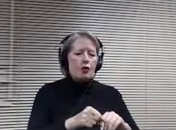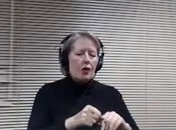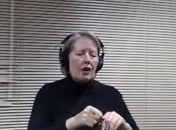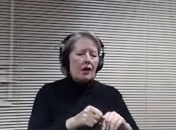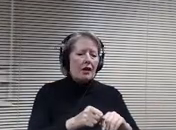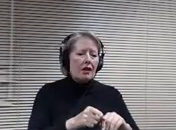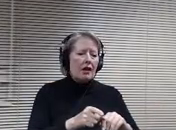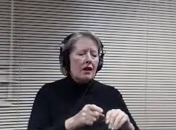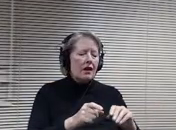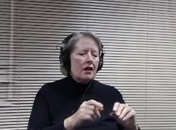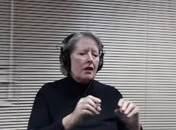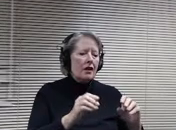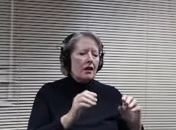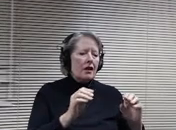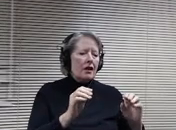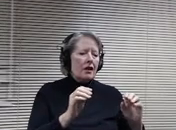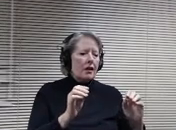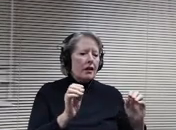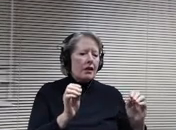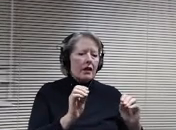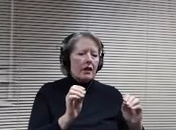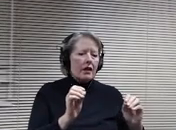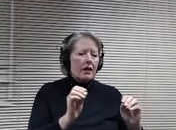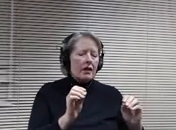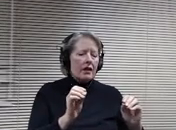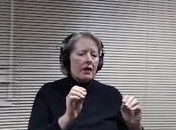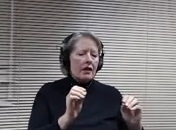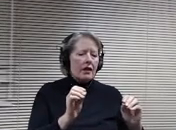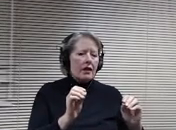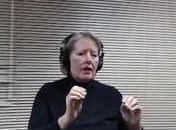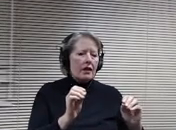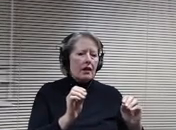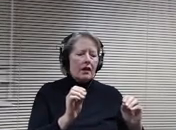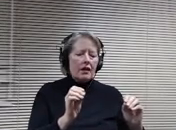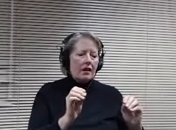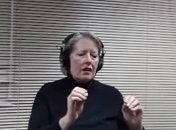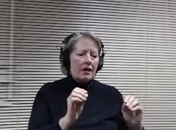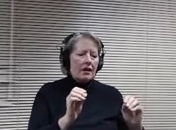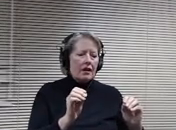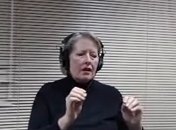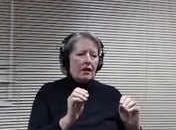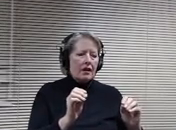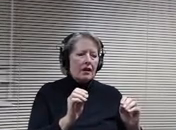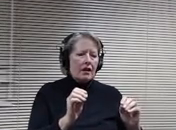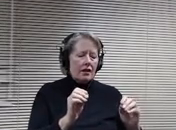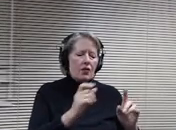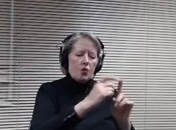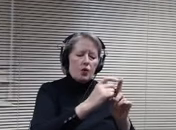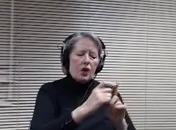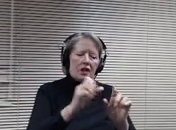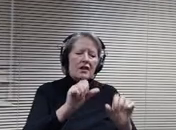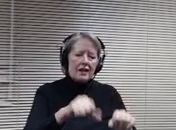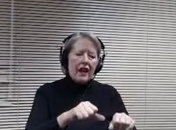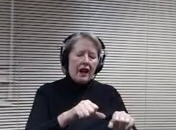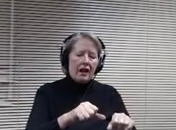Cortana I because we want to make a big difference, sometimes legally an I just don't know that any of us